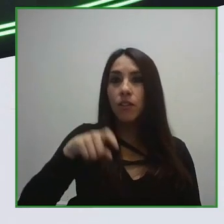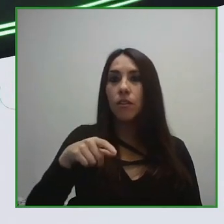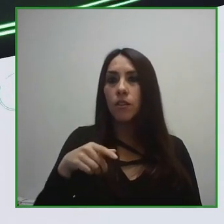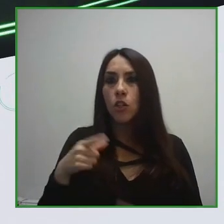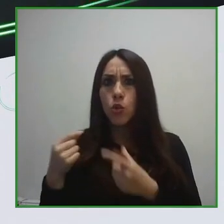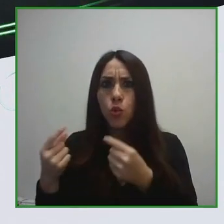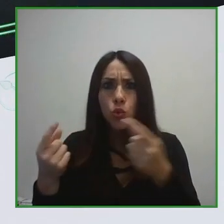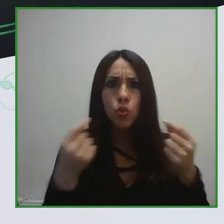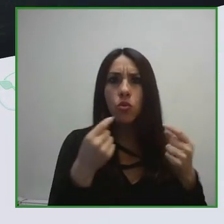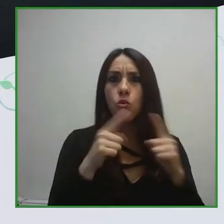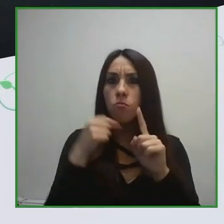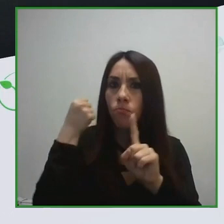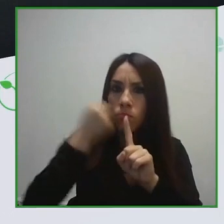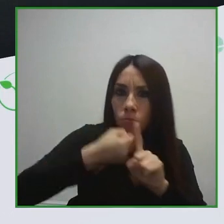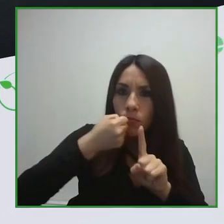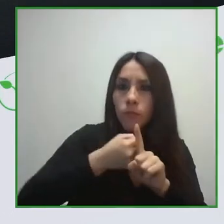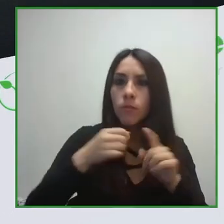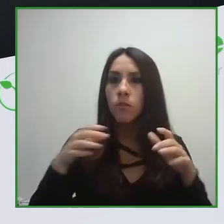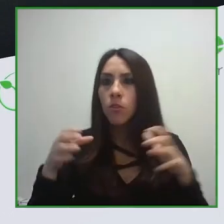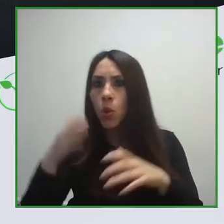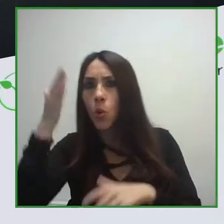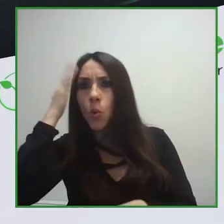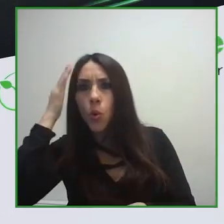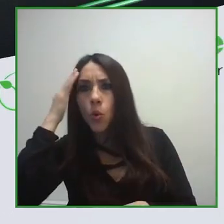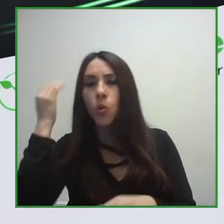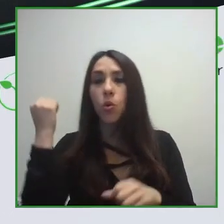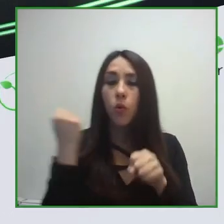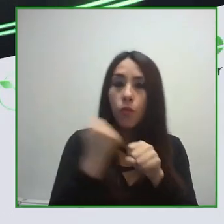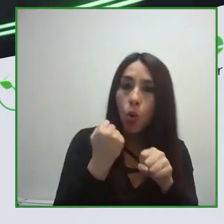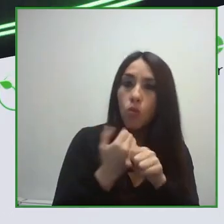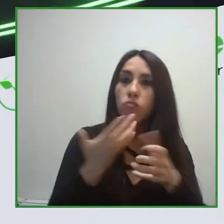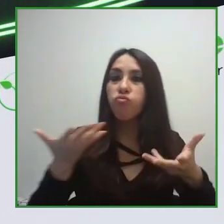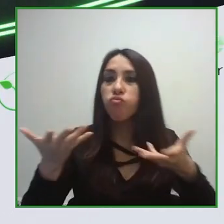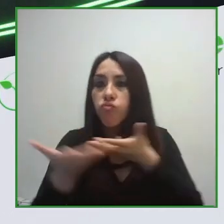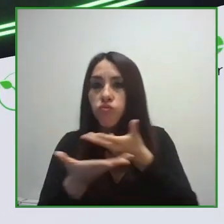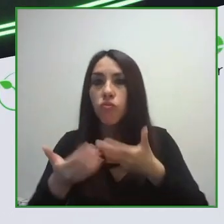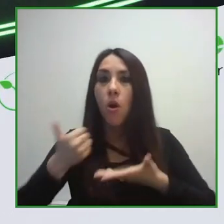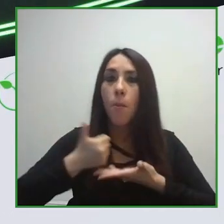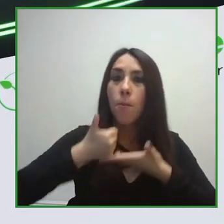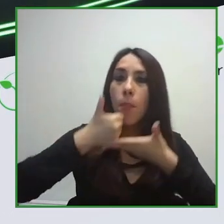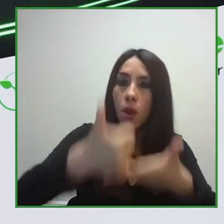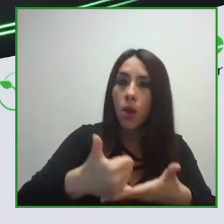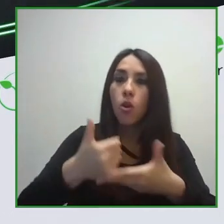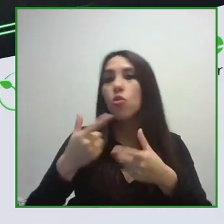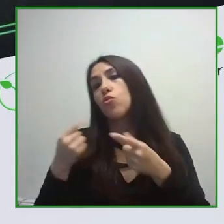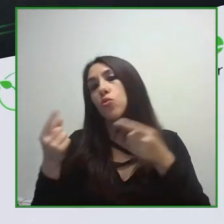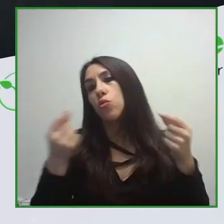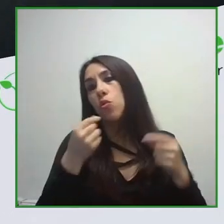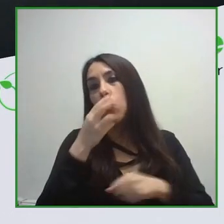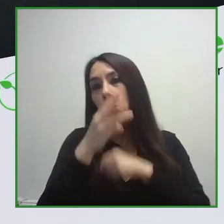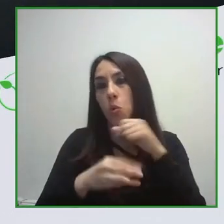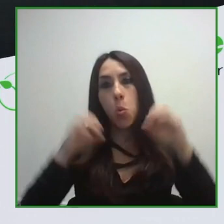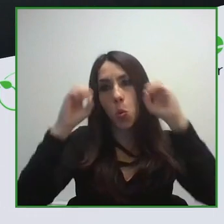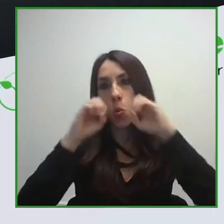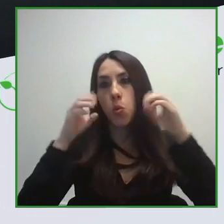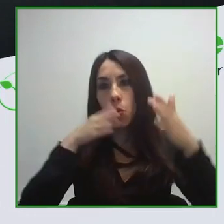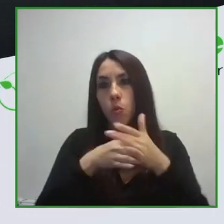will help us create the world without barriers. I want to thank our sponsors for their constant commitment